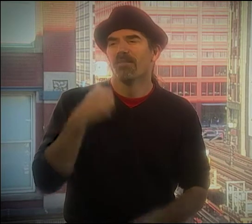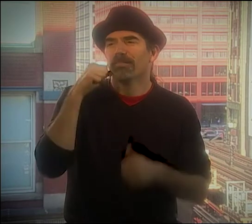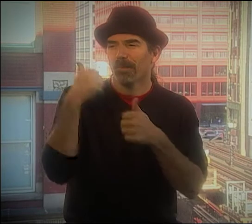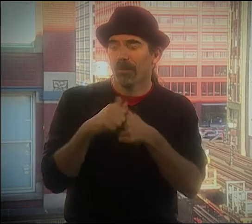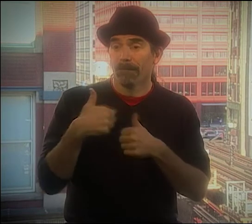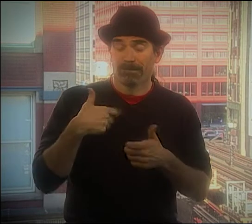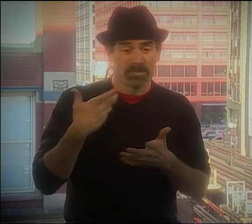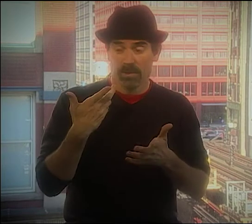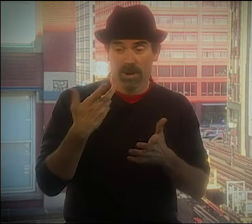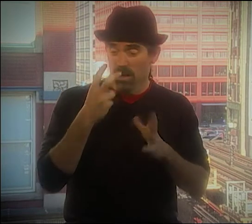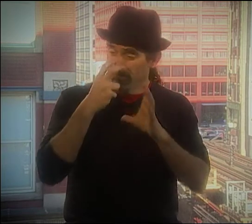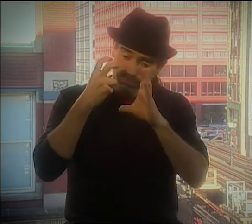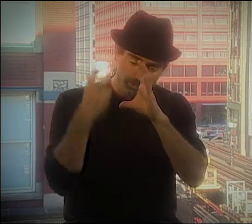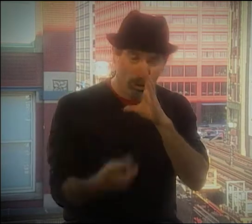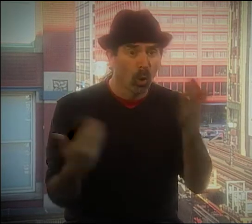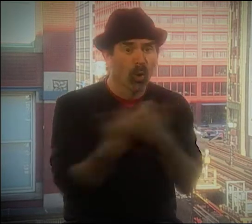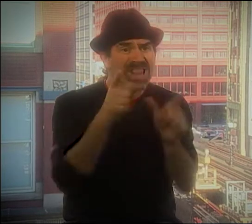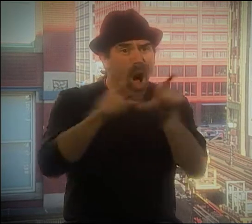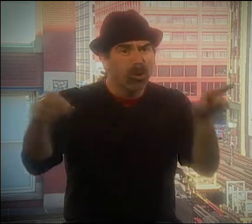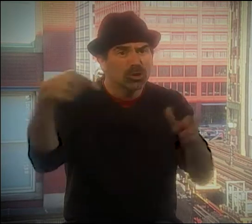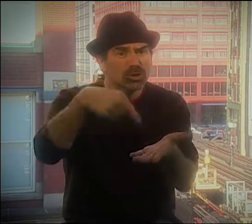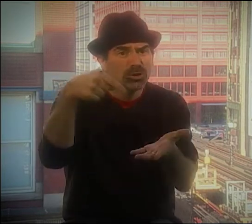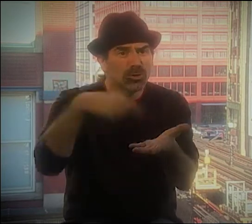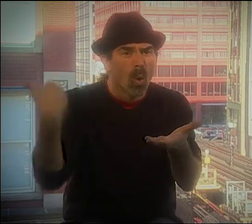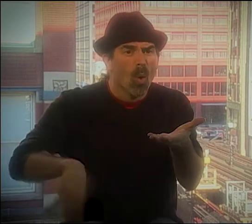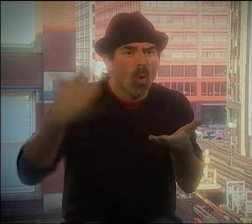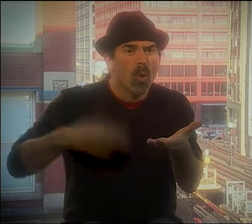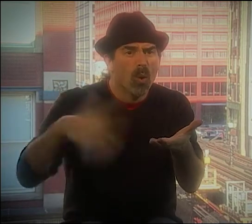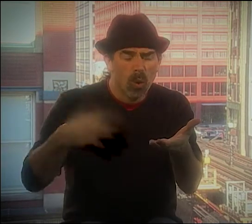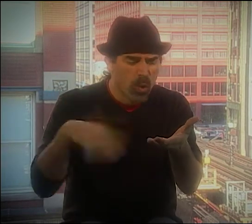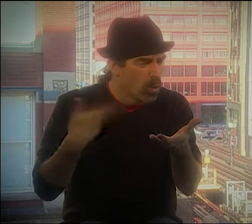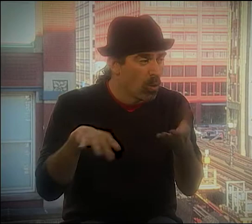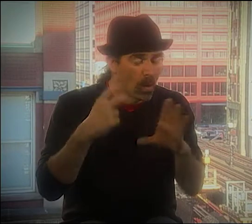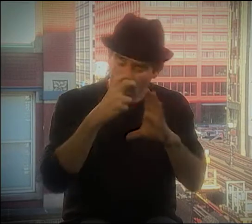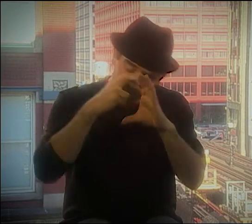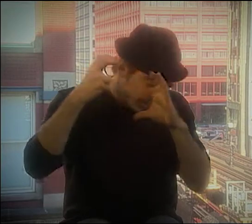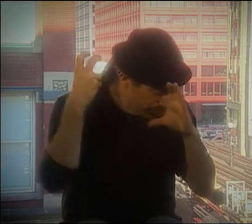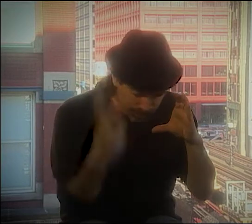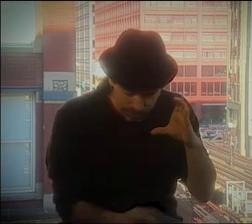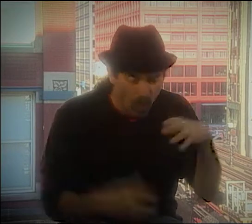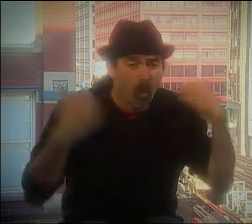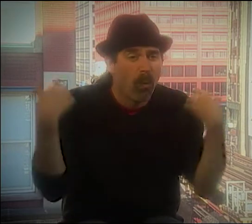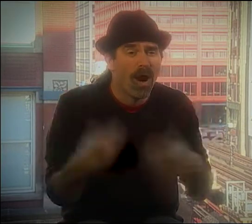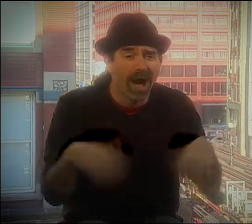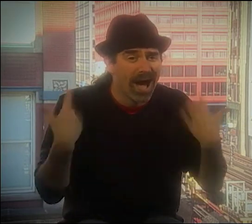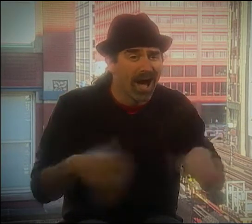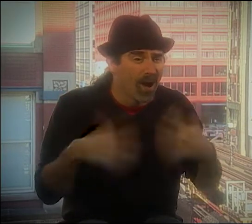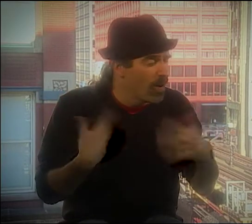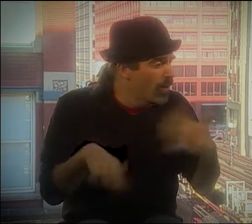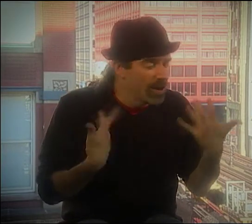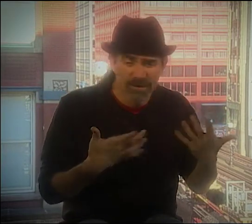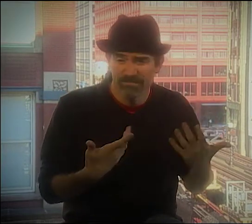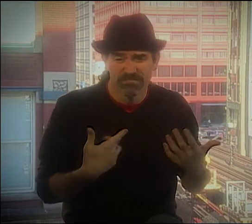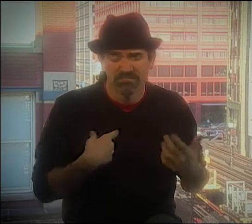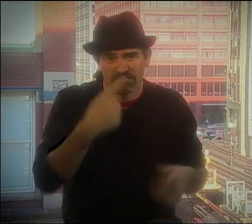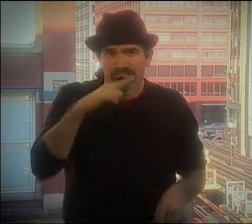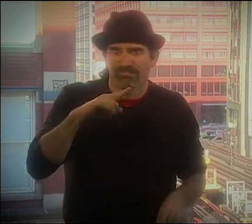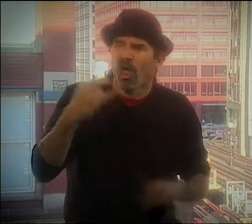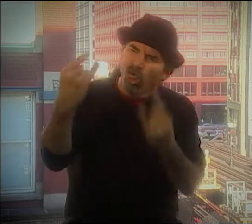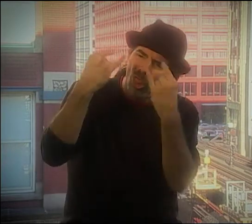AND I REMEMBER I GOT INVOLVED IN LANGUAGE, I MEAN, TOTALLY INVOLVED IN LANGUAGE.